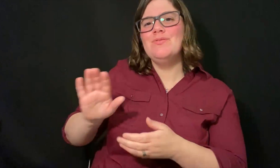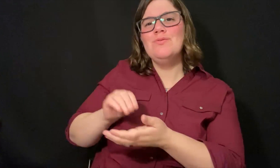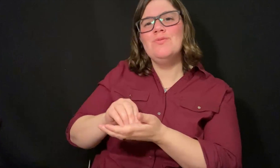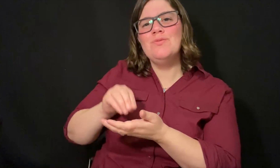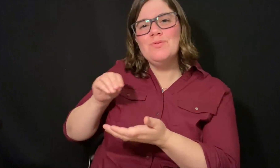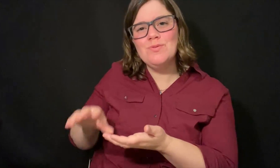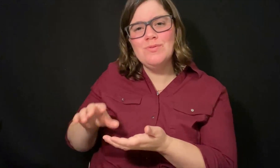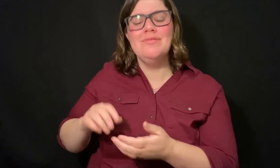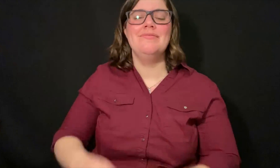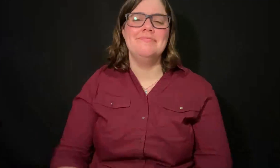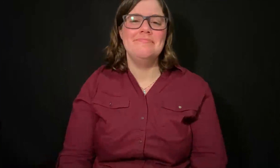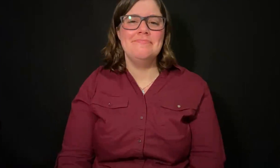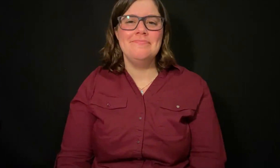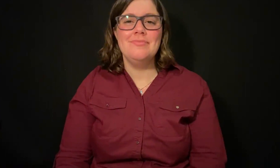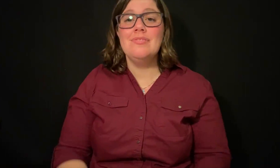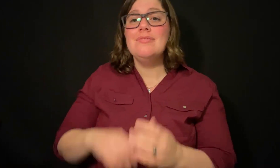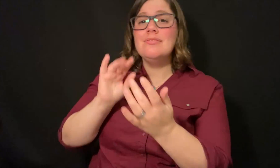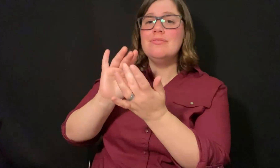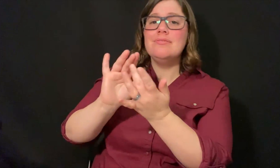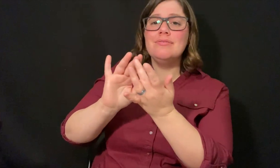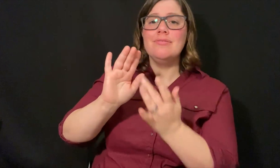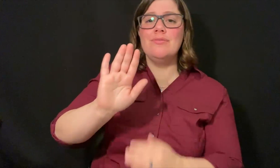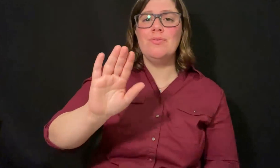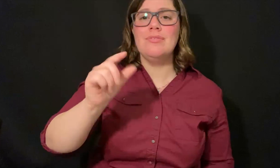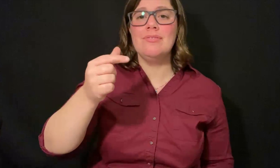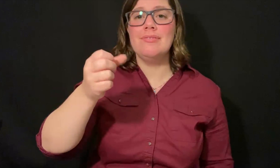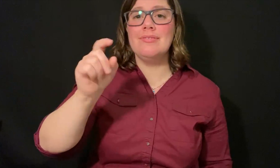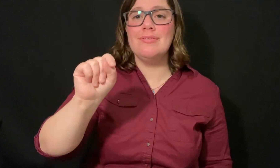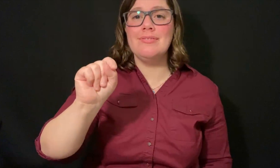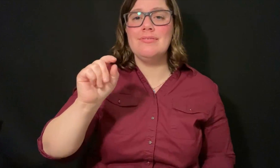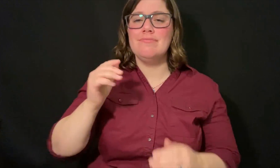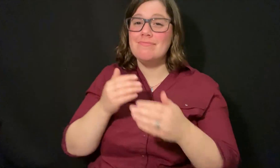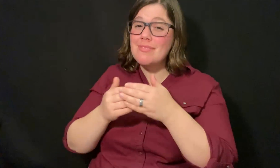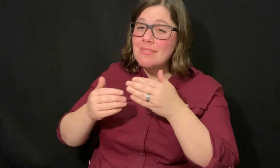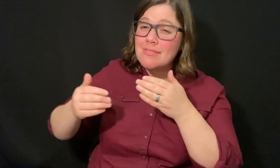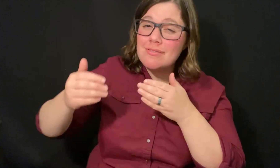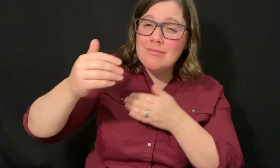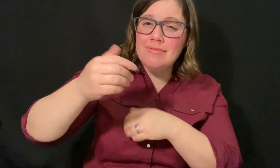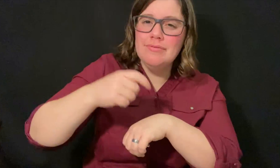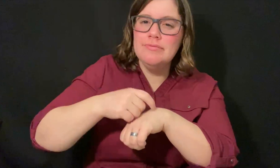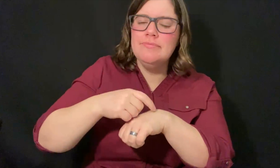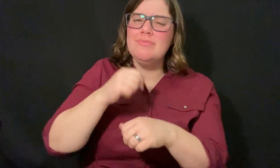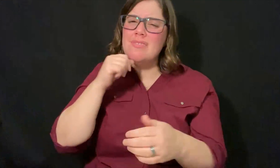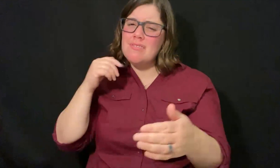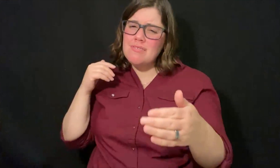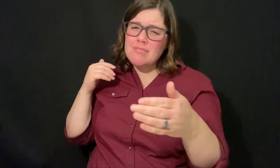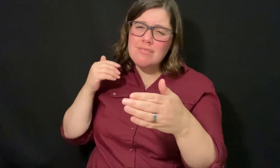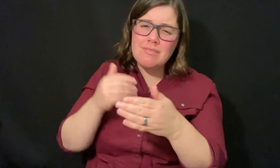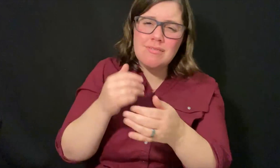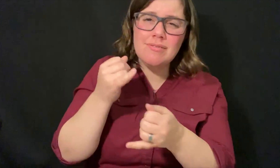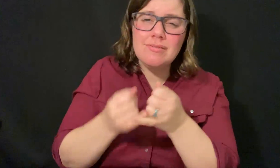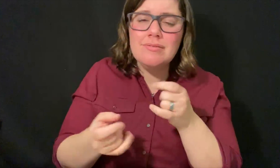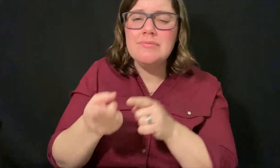You want to make the most out of it and benefit students. Contact your guest speaker ahead of time, don't wait until the last minute.